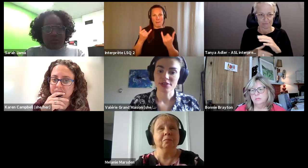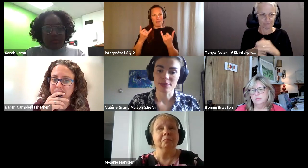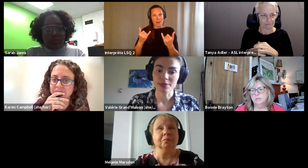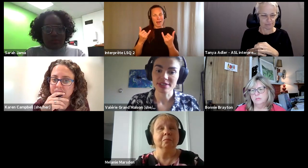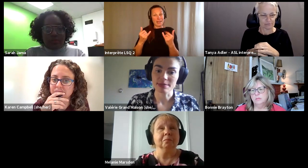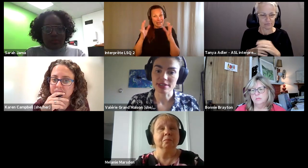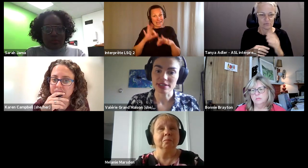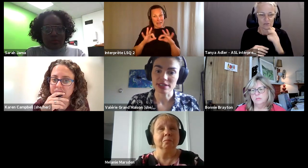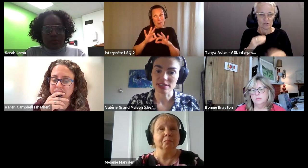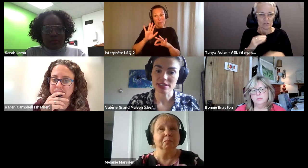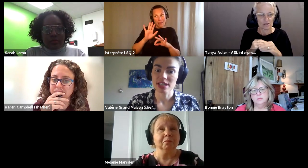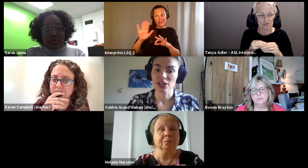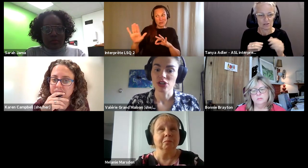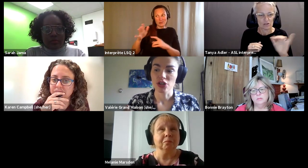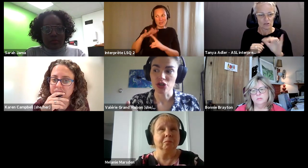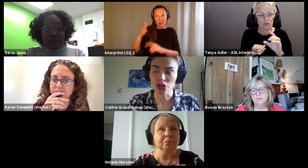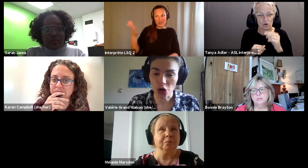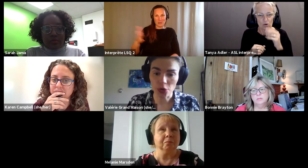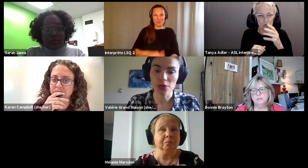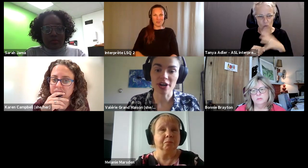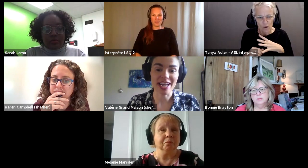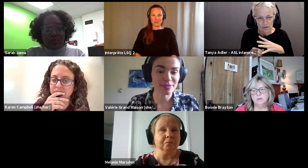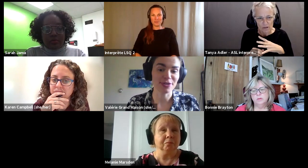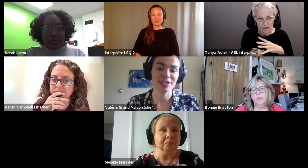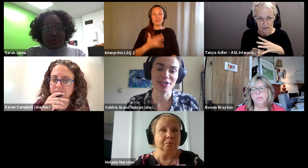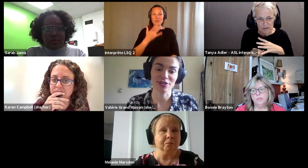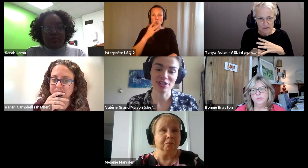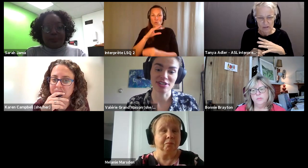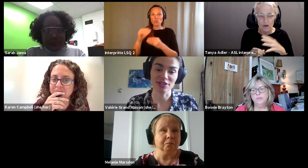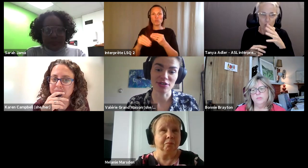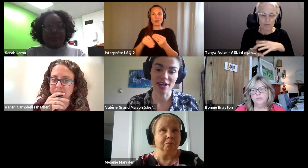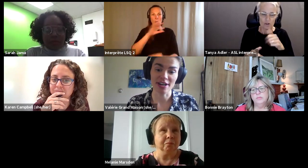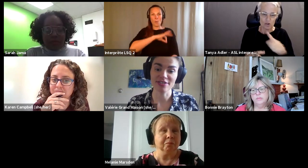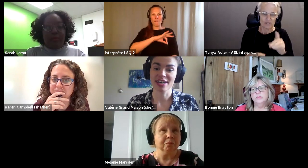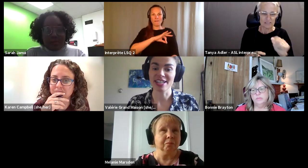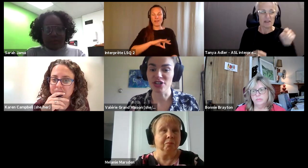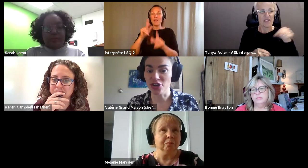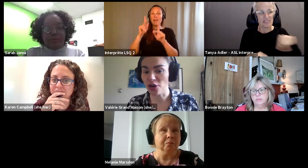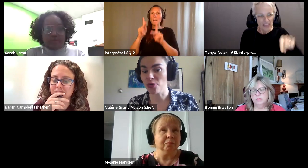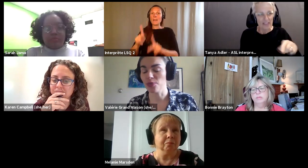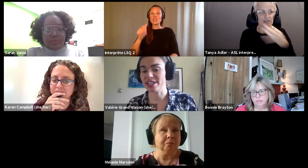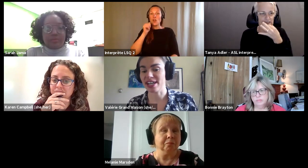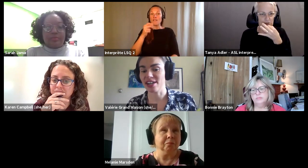Valérie Grand’Maison (she/elle): Diverse women with disabilities know are experts in the situations in their lives they know what.